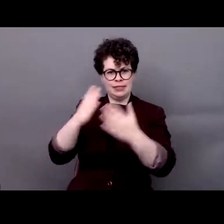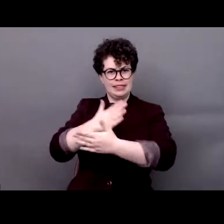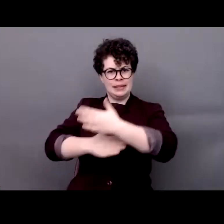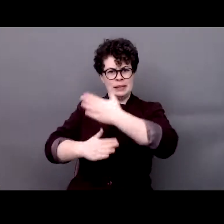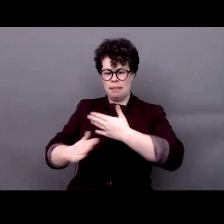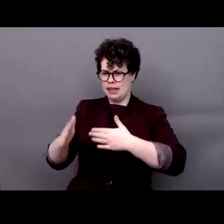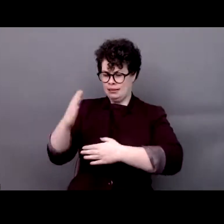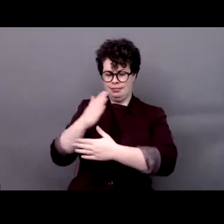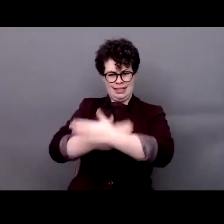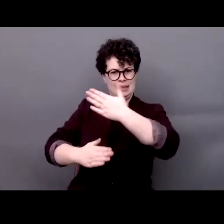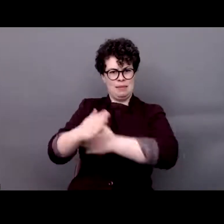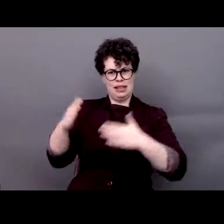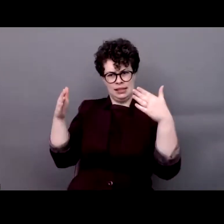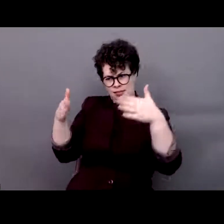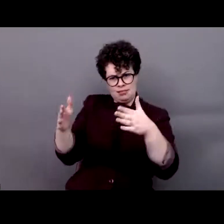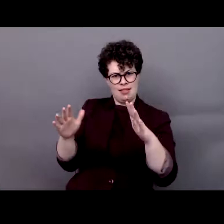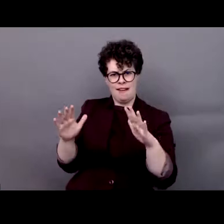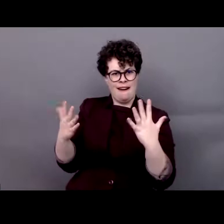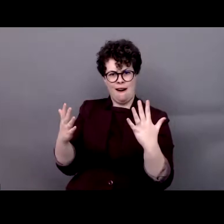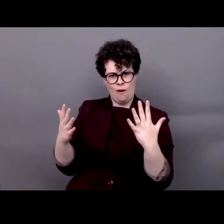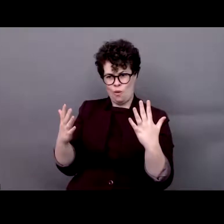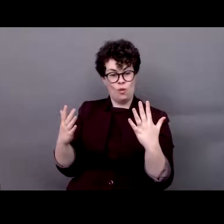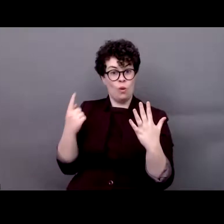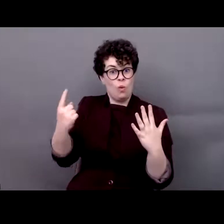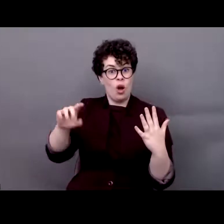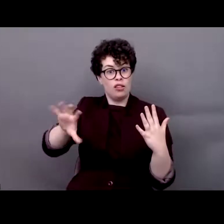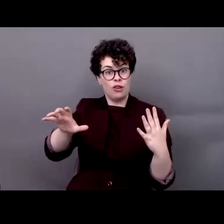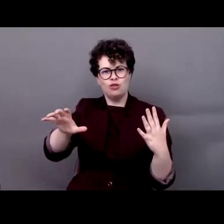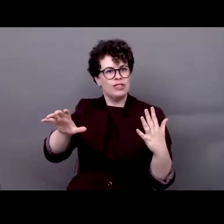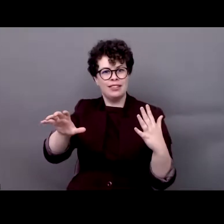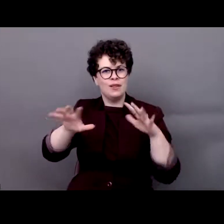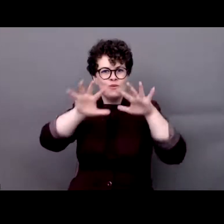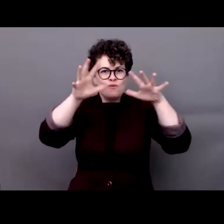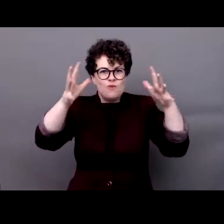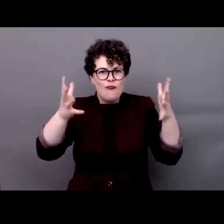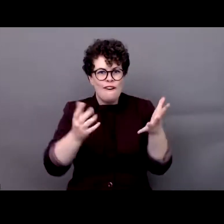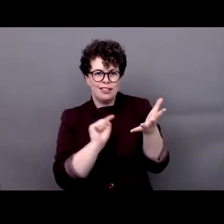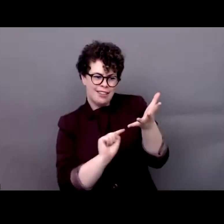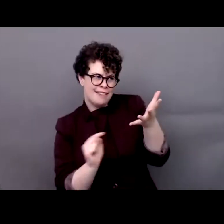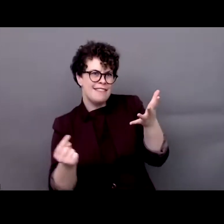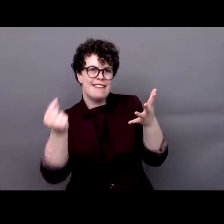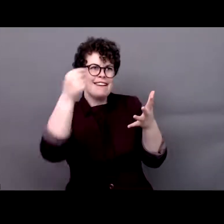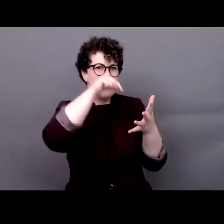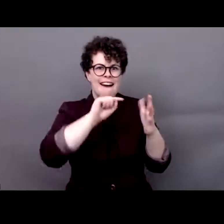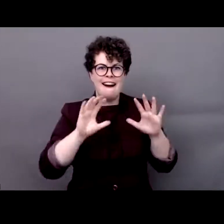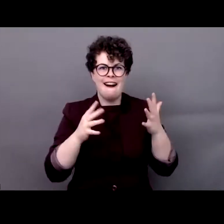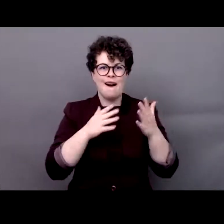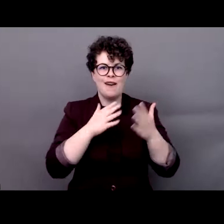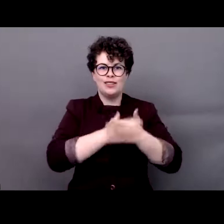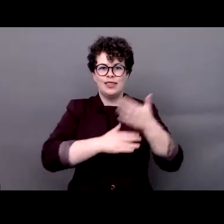and how we are seen all over the world. I'd like to speak a little about how during